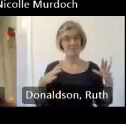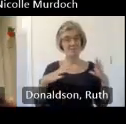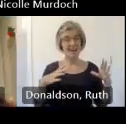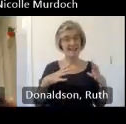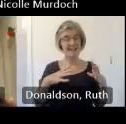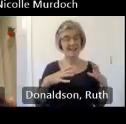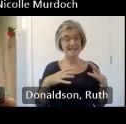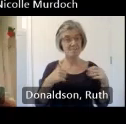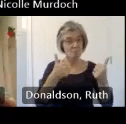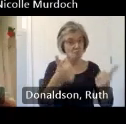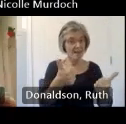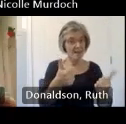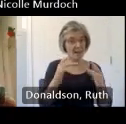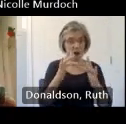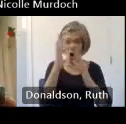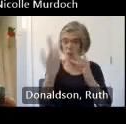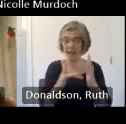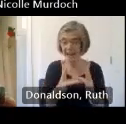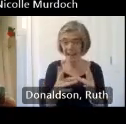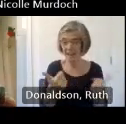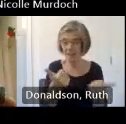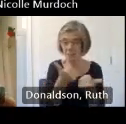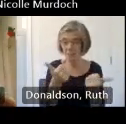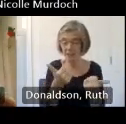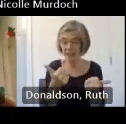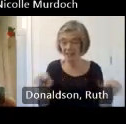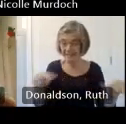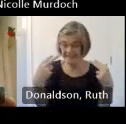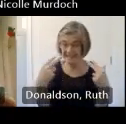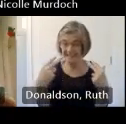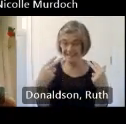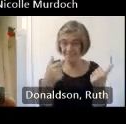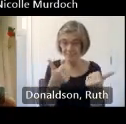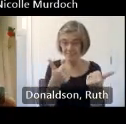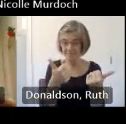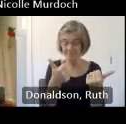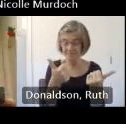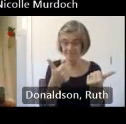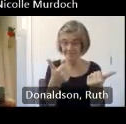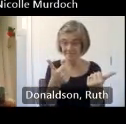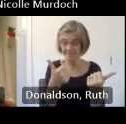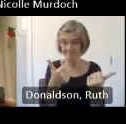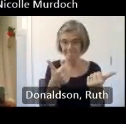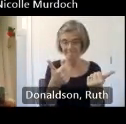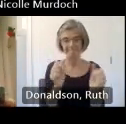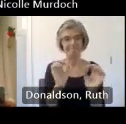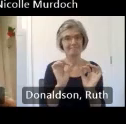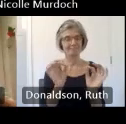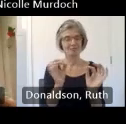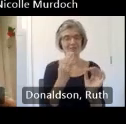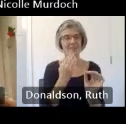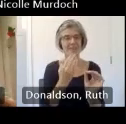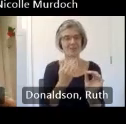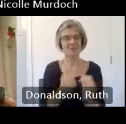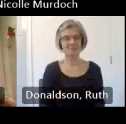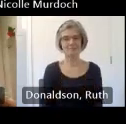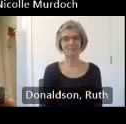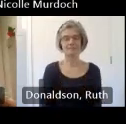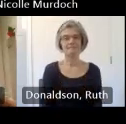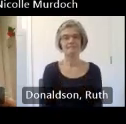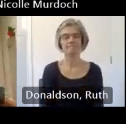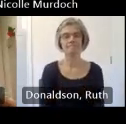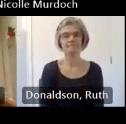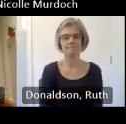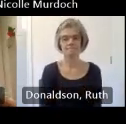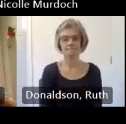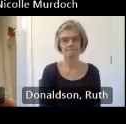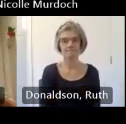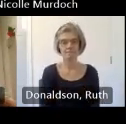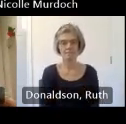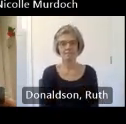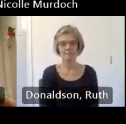us okay yep brilliant thank you very much okay so um just to everybody that's in the team's call if